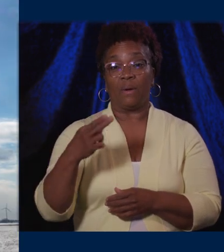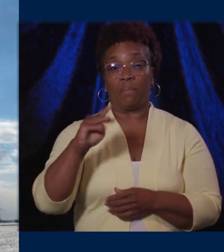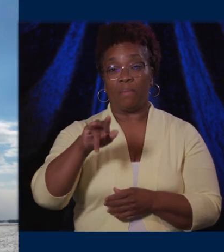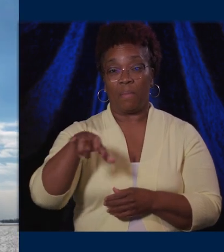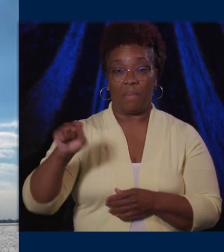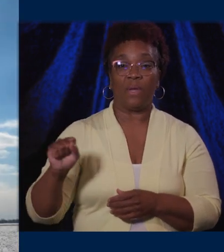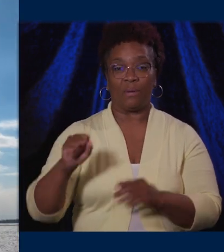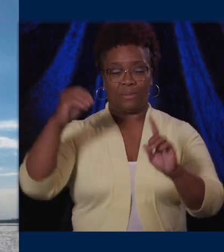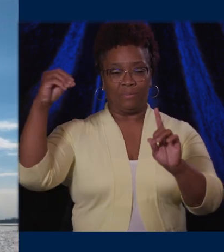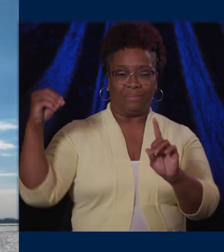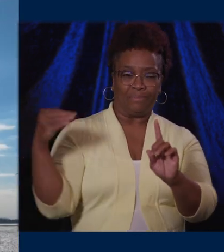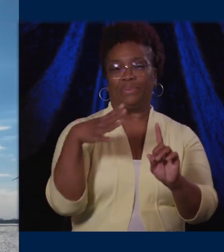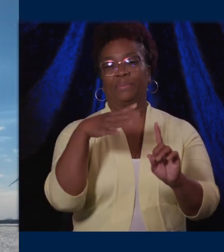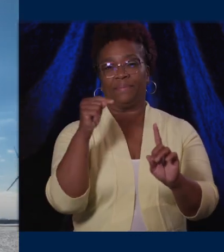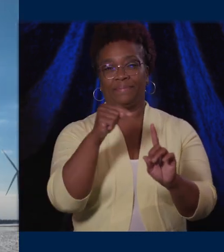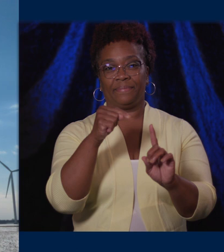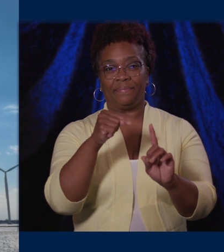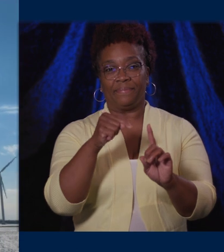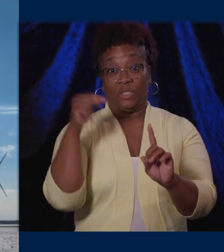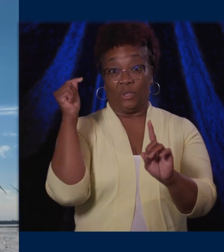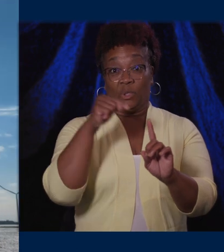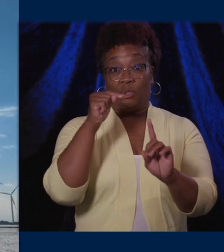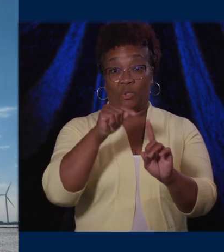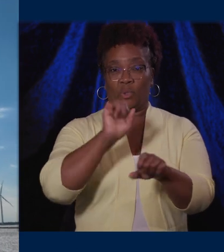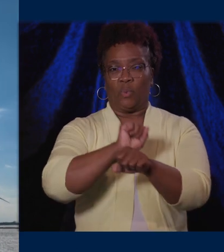Sarah works with rural communities in Michigan that are considering renewable